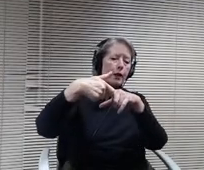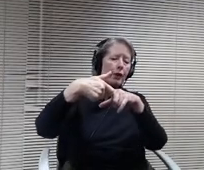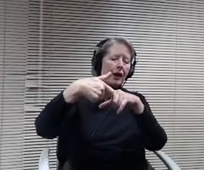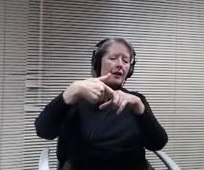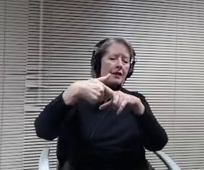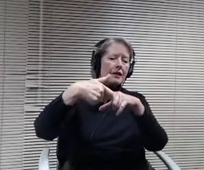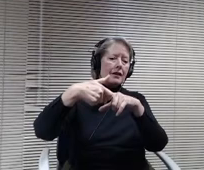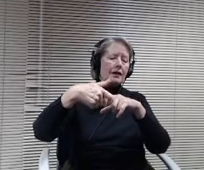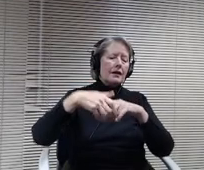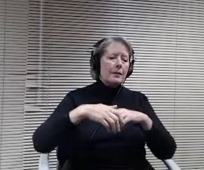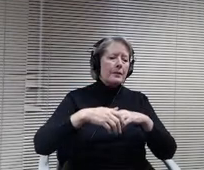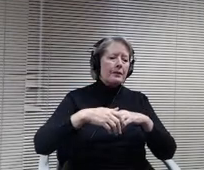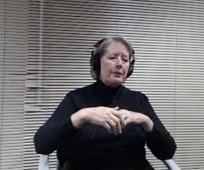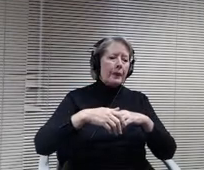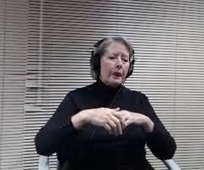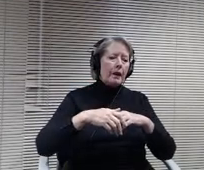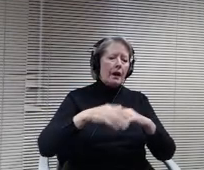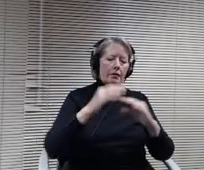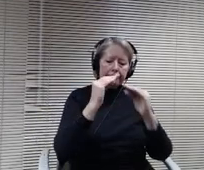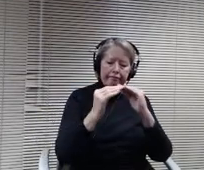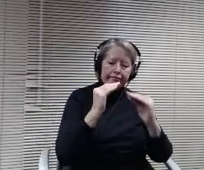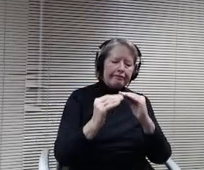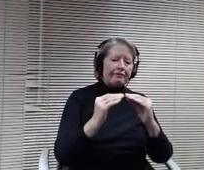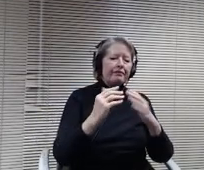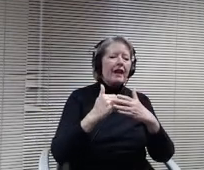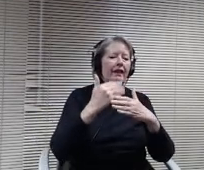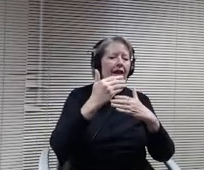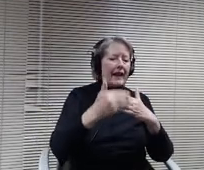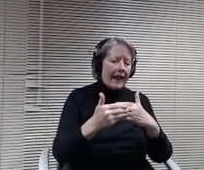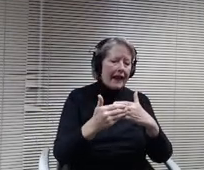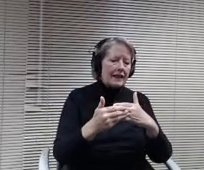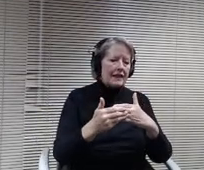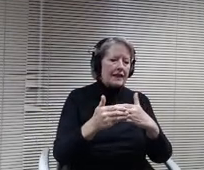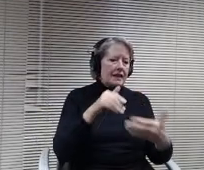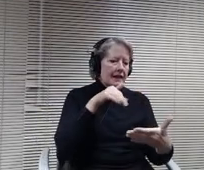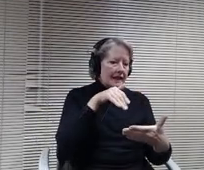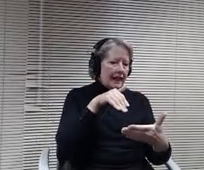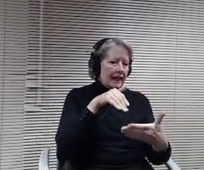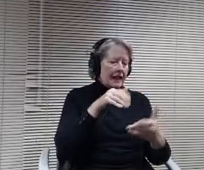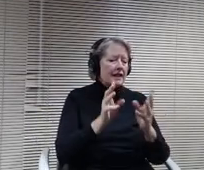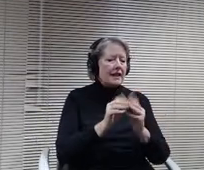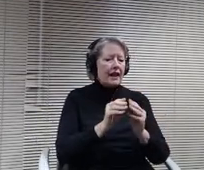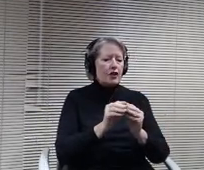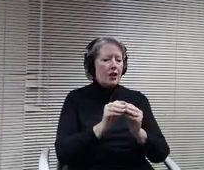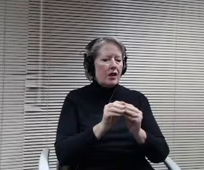our next study session or at another another meeting and then also put it past our lawyers.